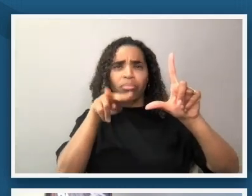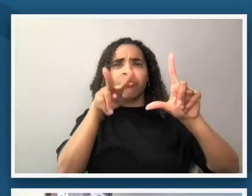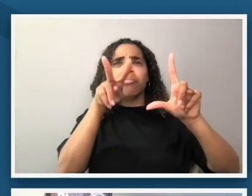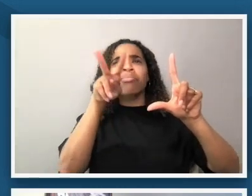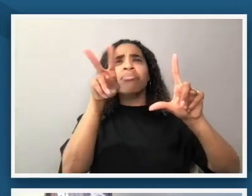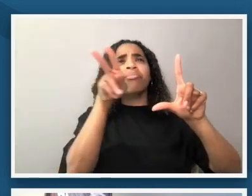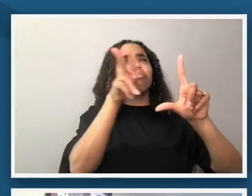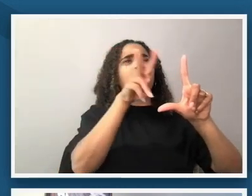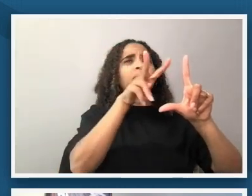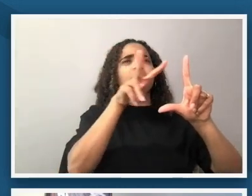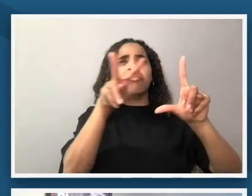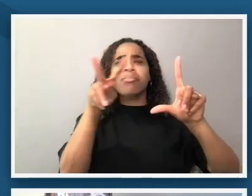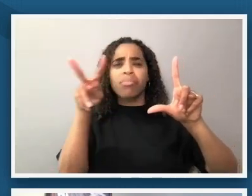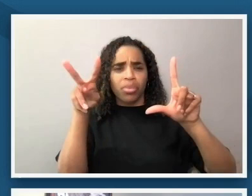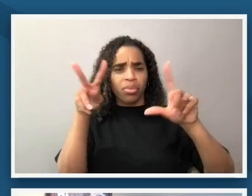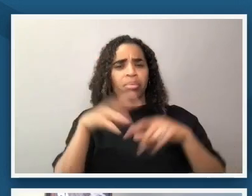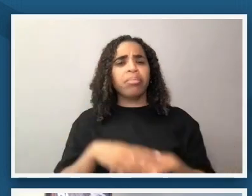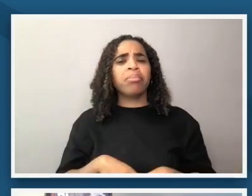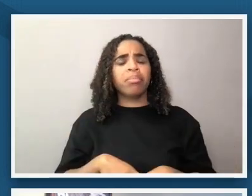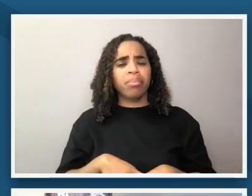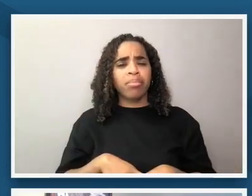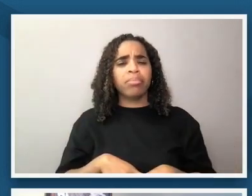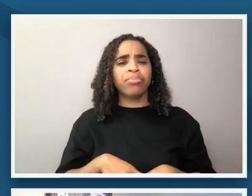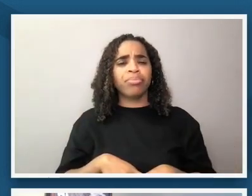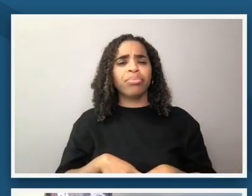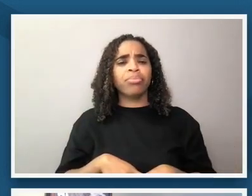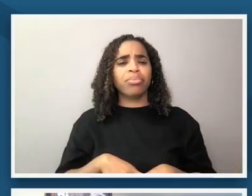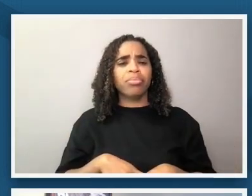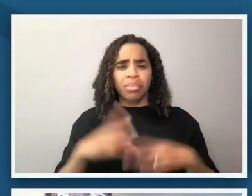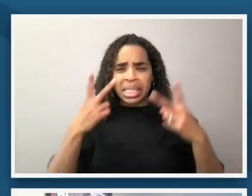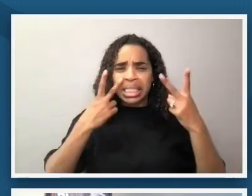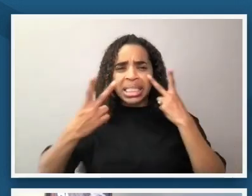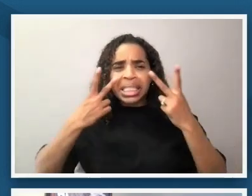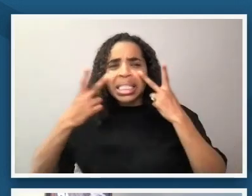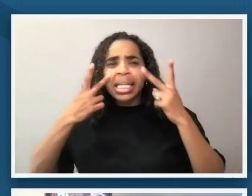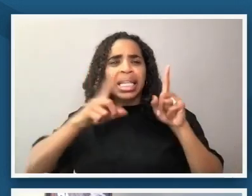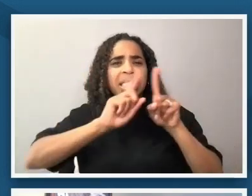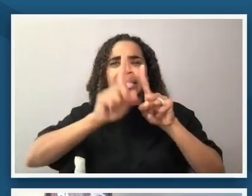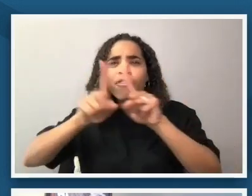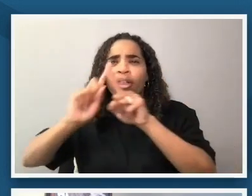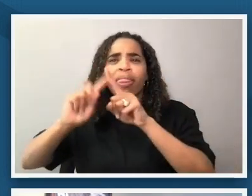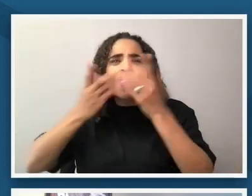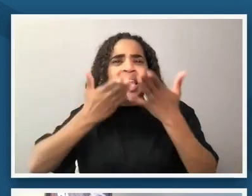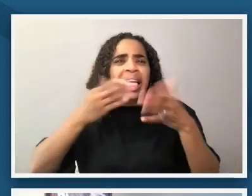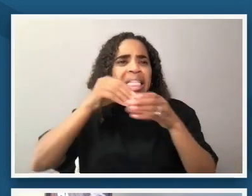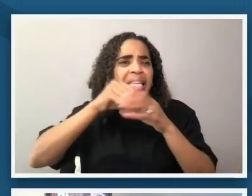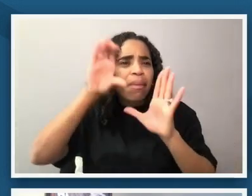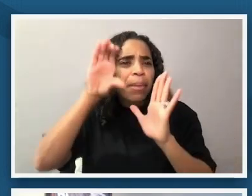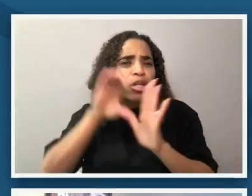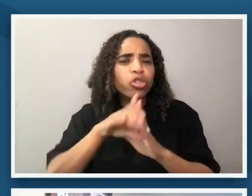take in all of the visual elements that you see